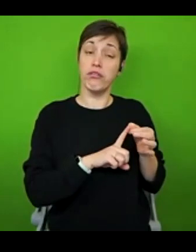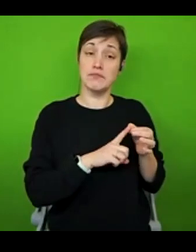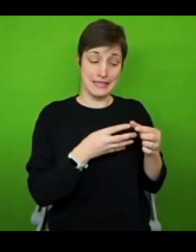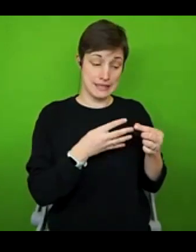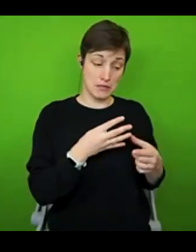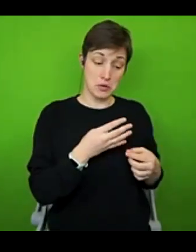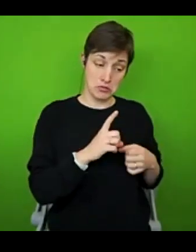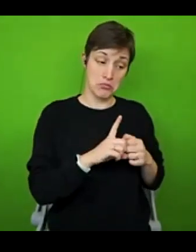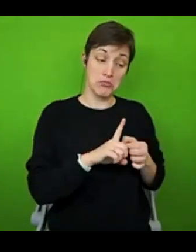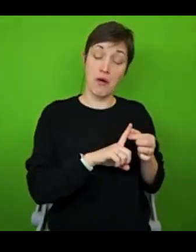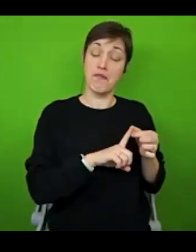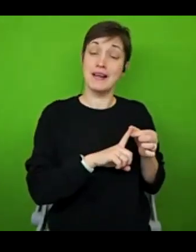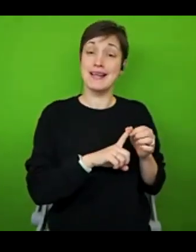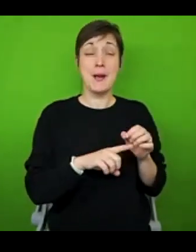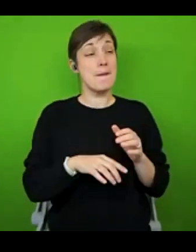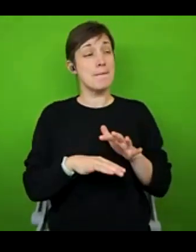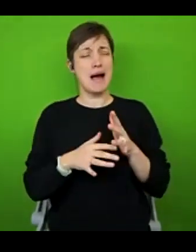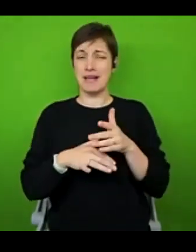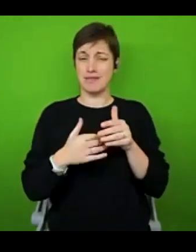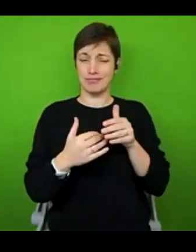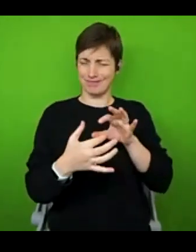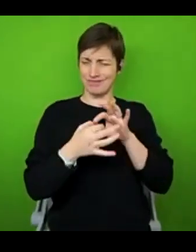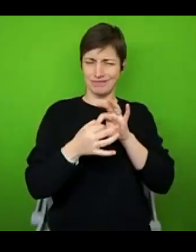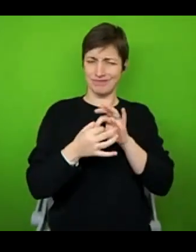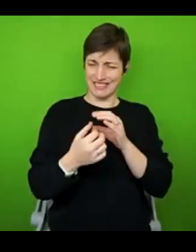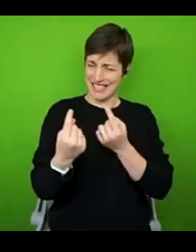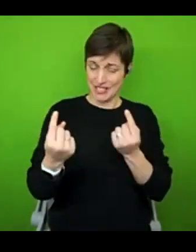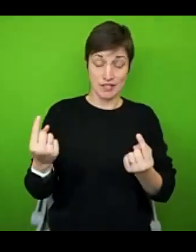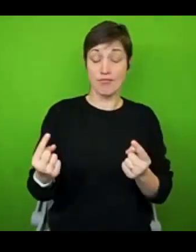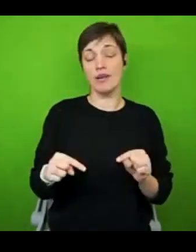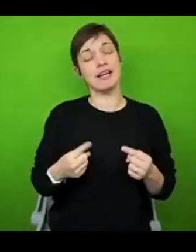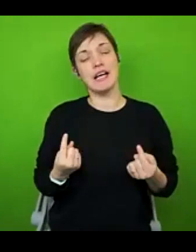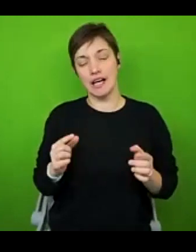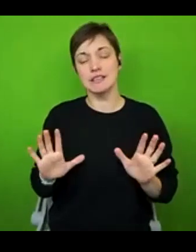everything I share here today is going to resonate with you personally. But I'm really going to try and do this as